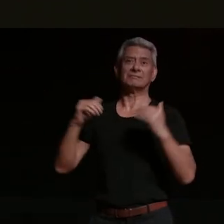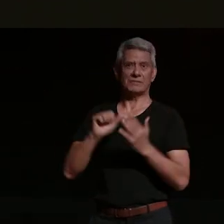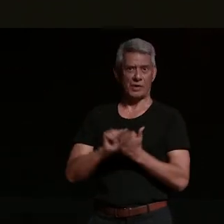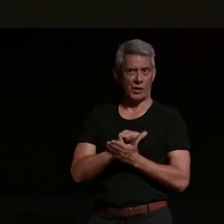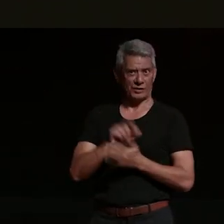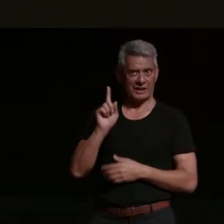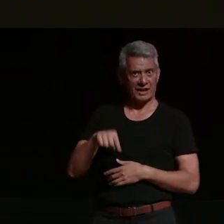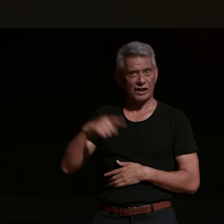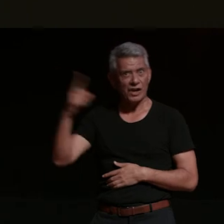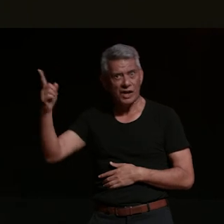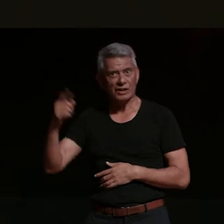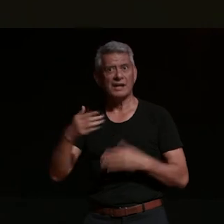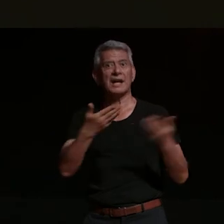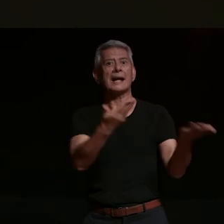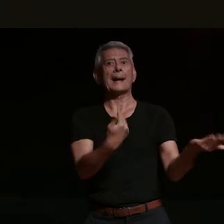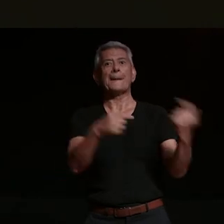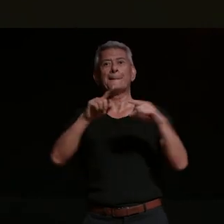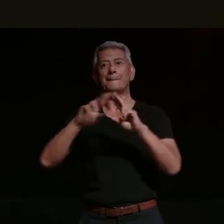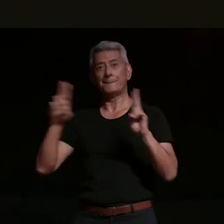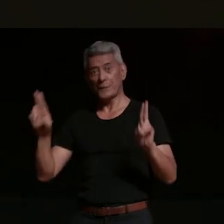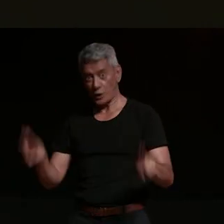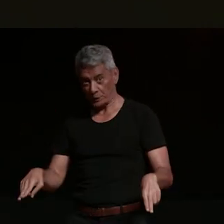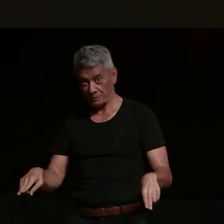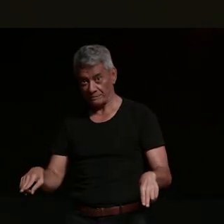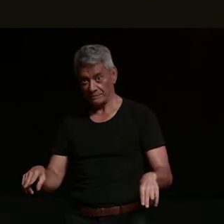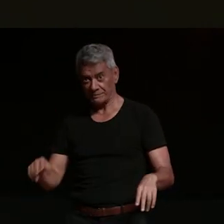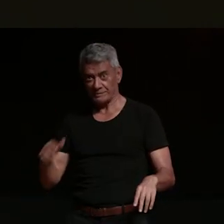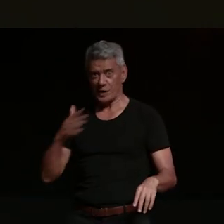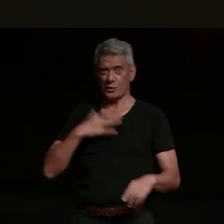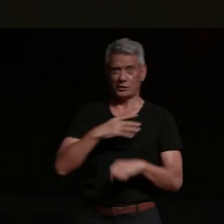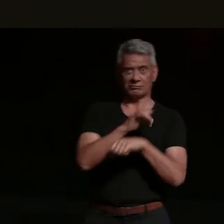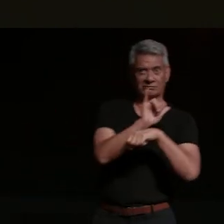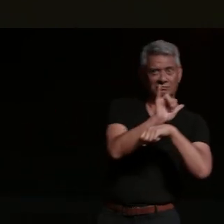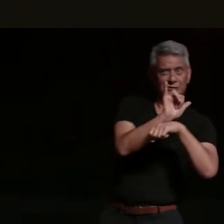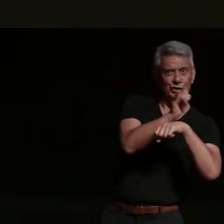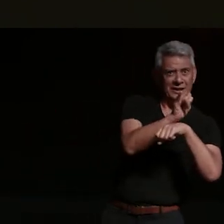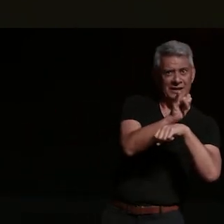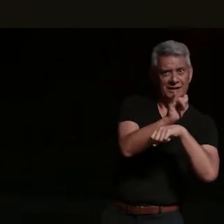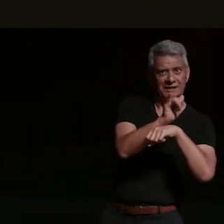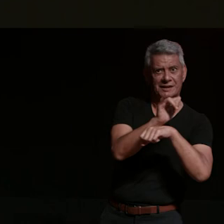want to be the greenest of the blues you'll ever sway your hips to the yellowest of the laughters